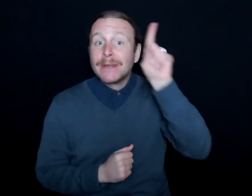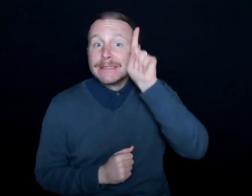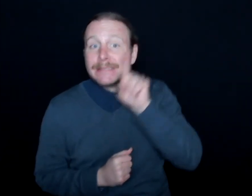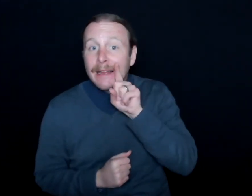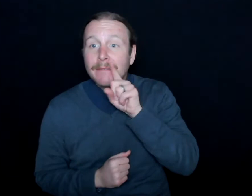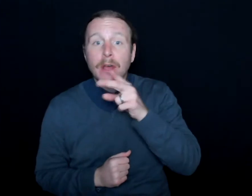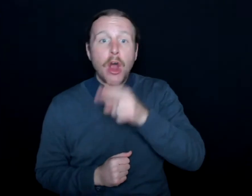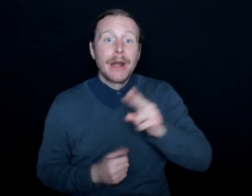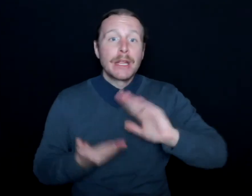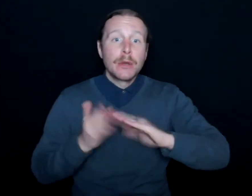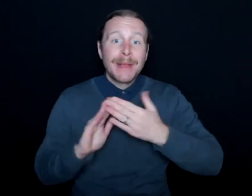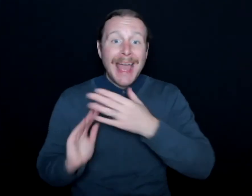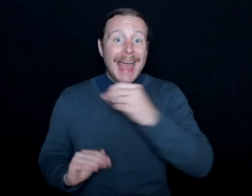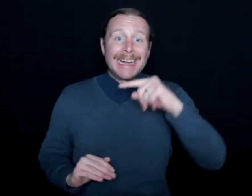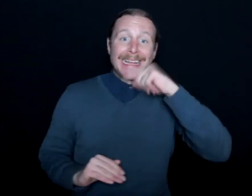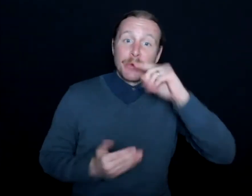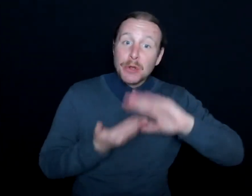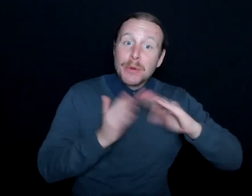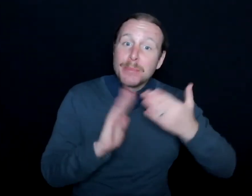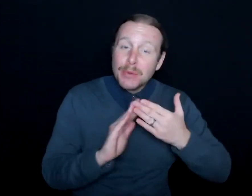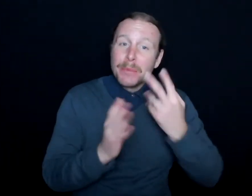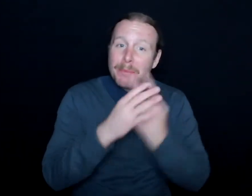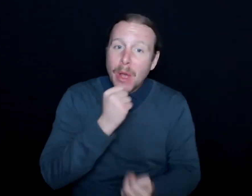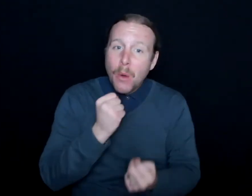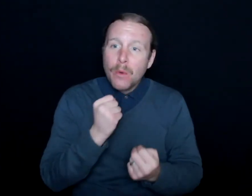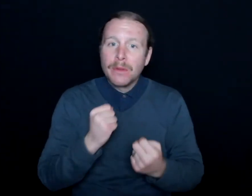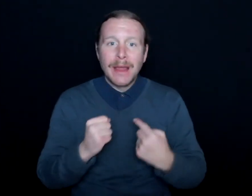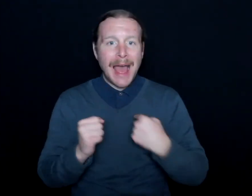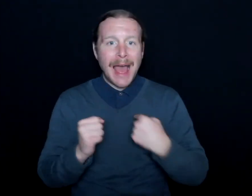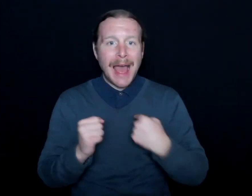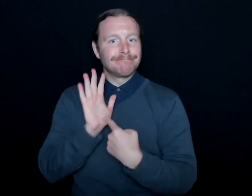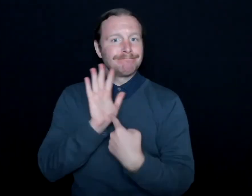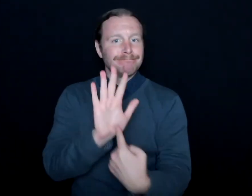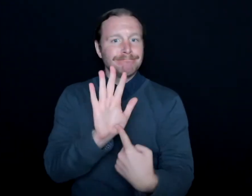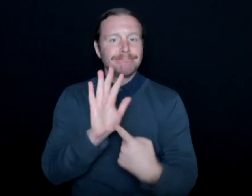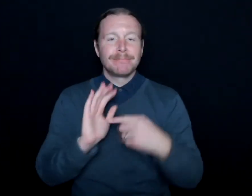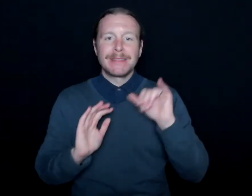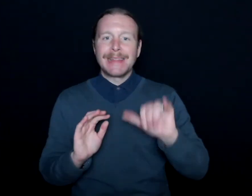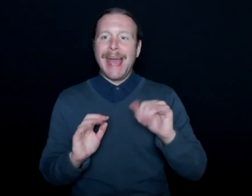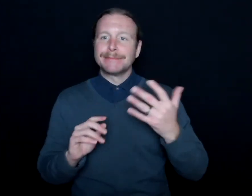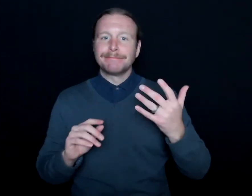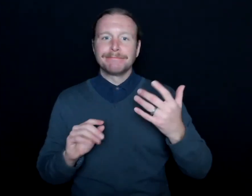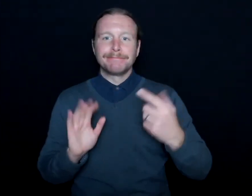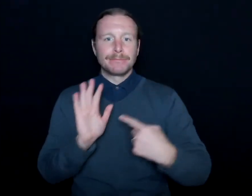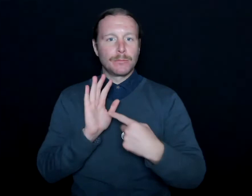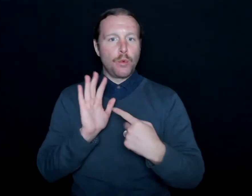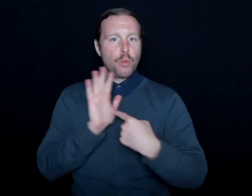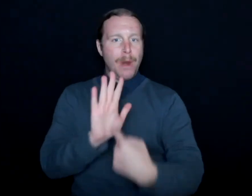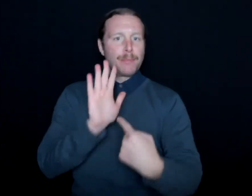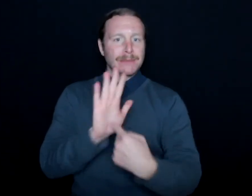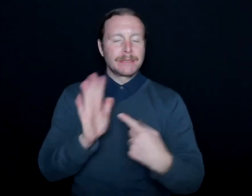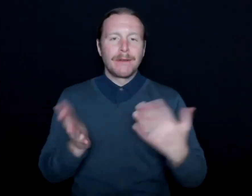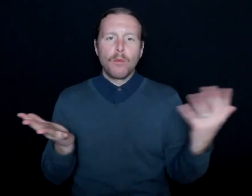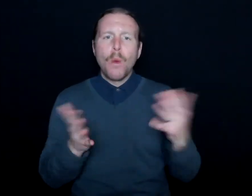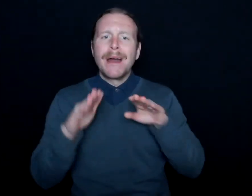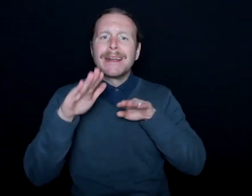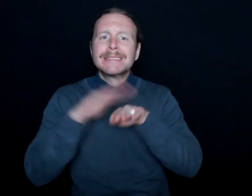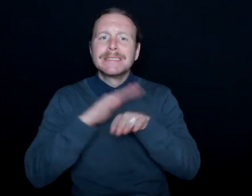and also for the hearing community, I was being that-- for lack of a better term, that poster child of what accessibility in sports could be like.